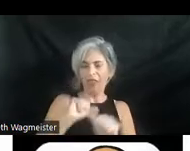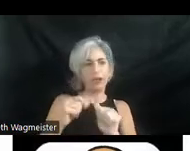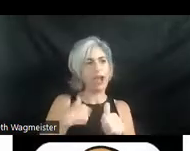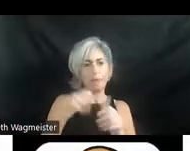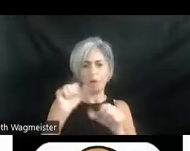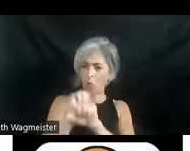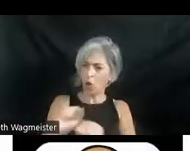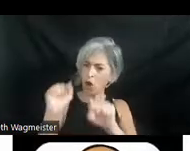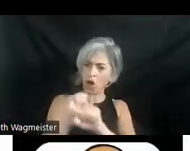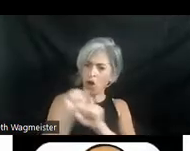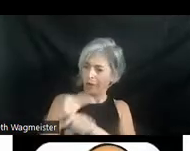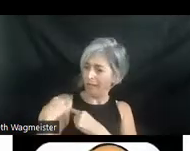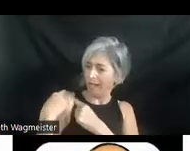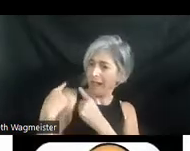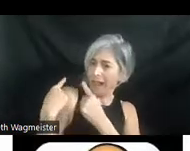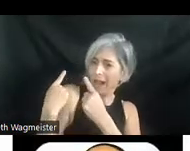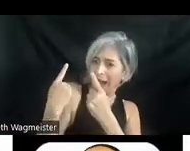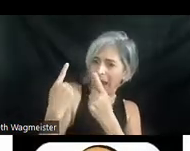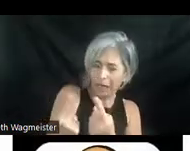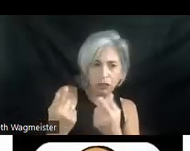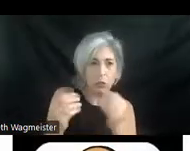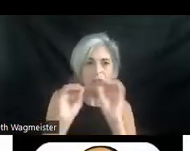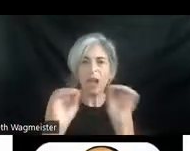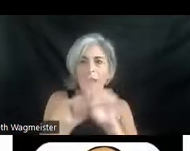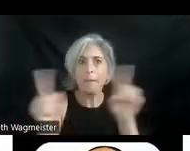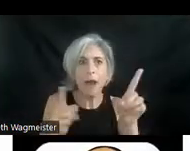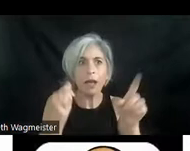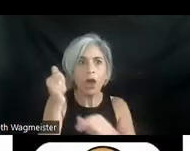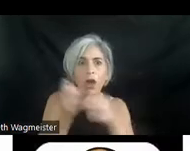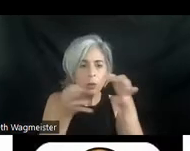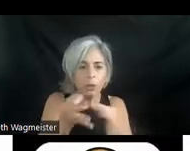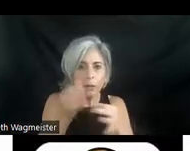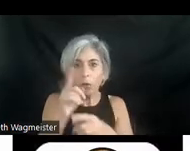with it ever since. Doing nothing but audio description for over twenty years. Working